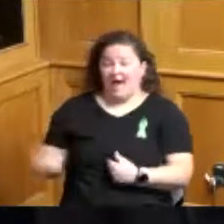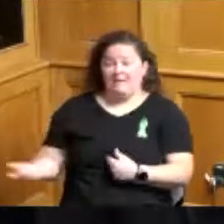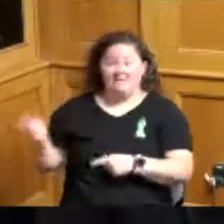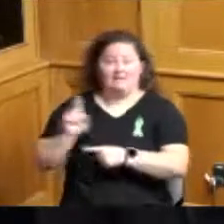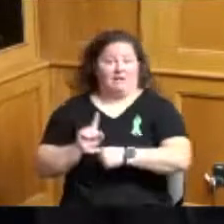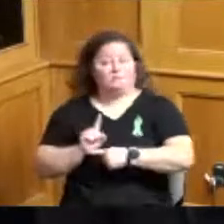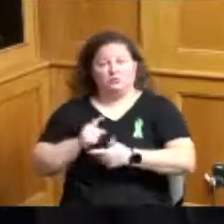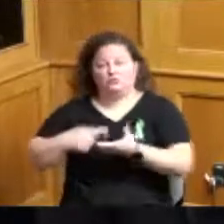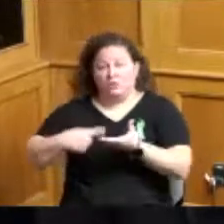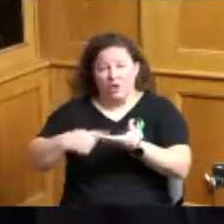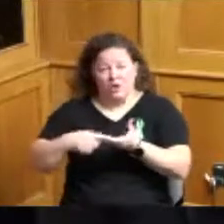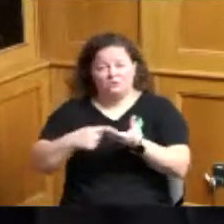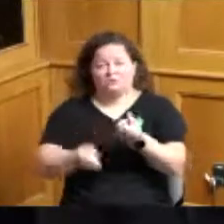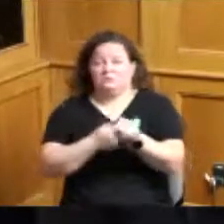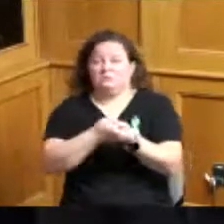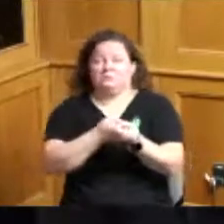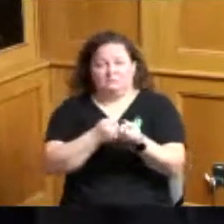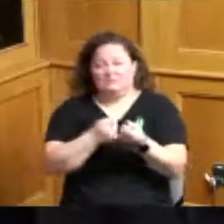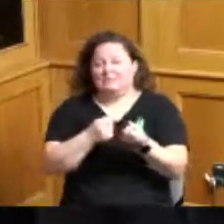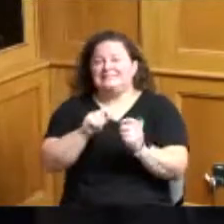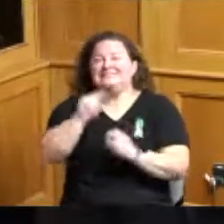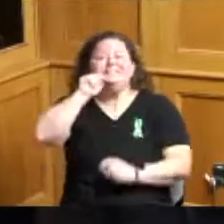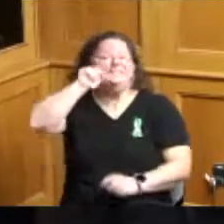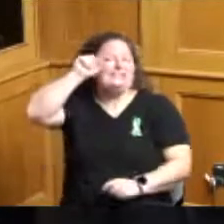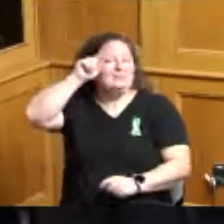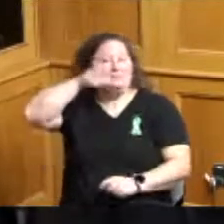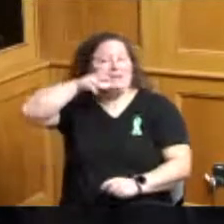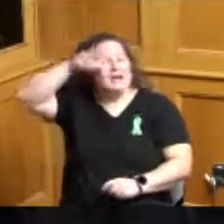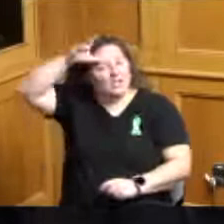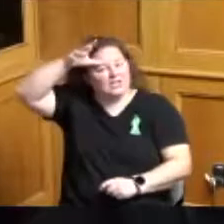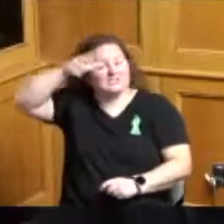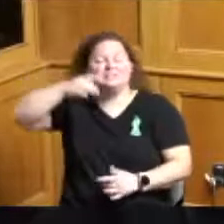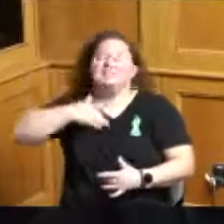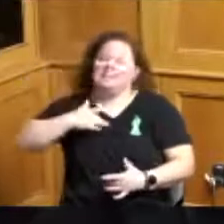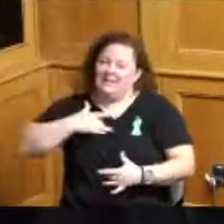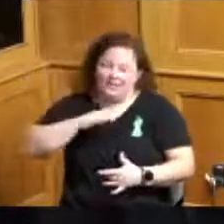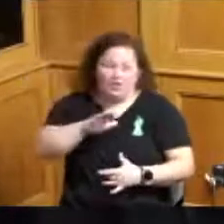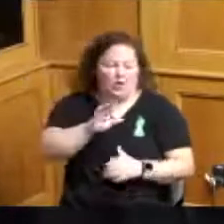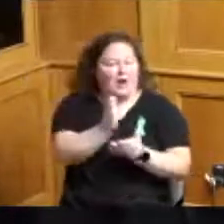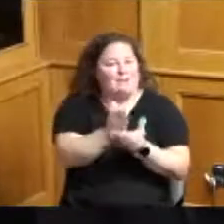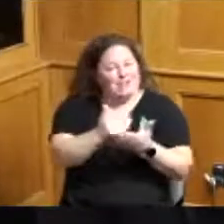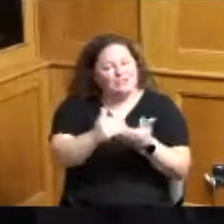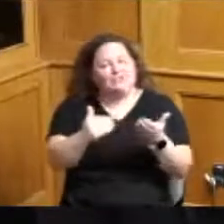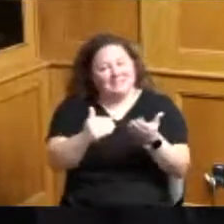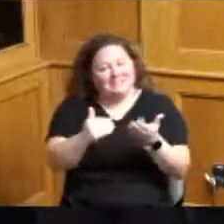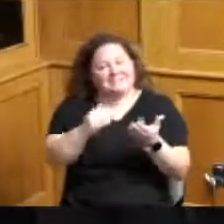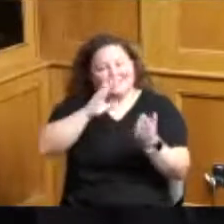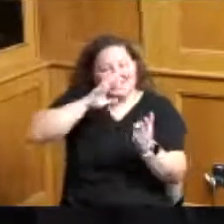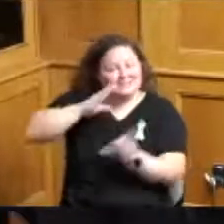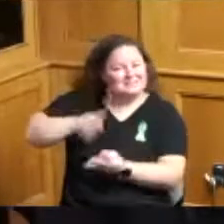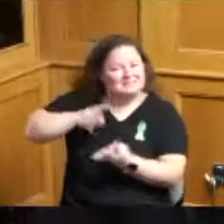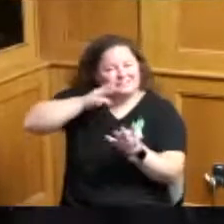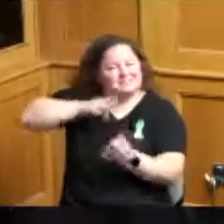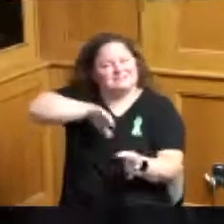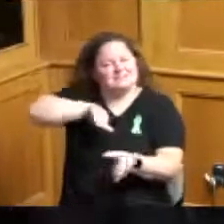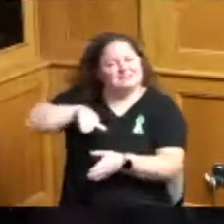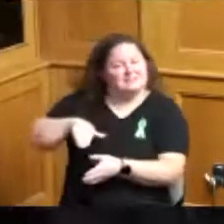of teen parents who are oftentimes overlooked in your budgetary concerns as they are homeless as